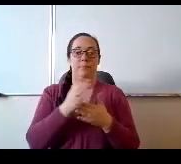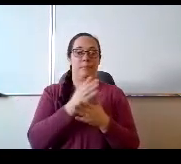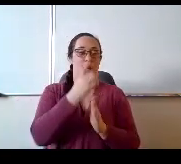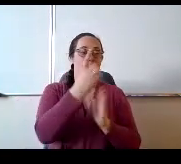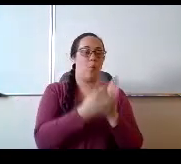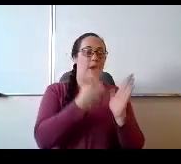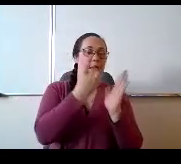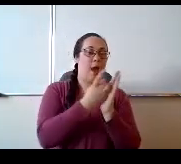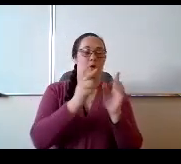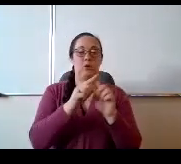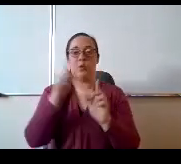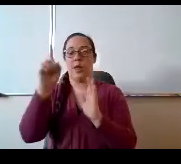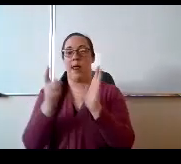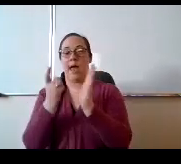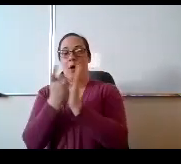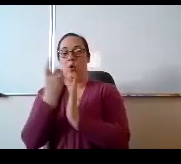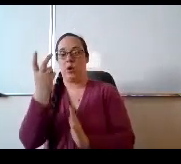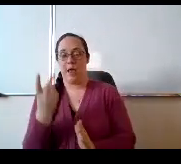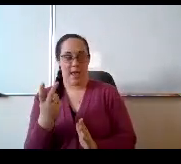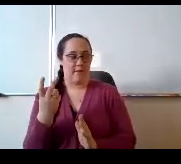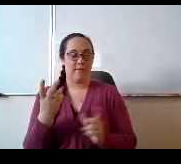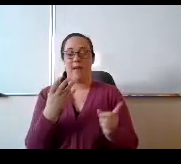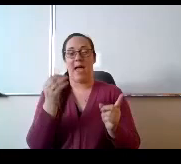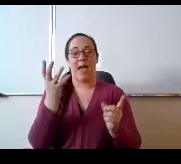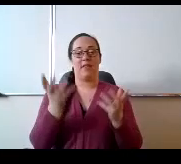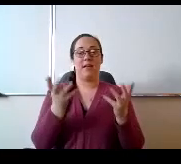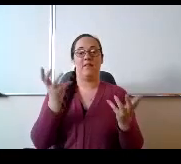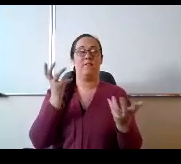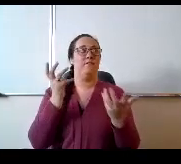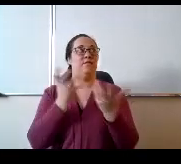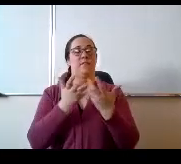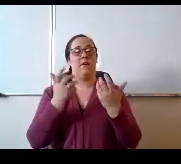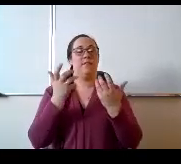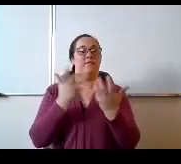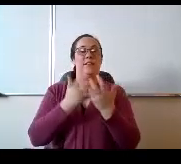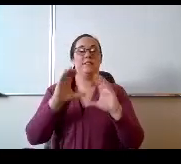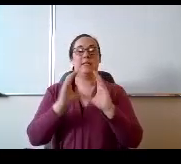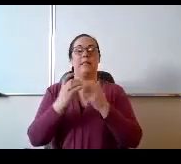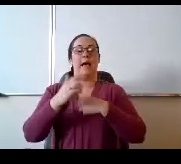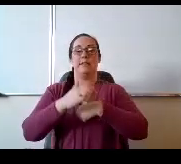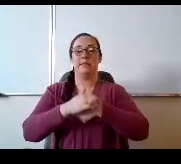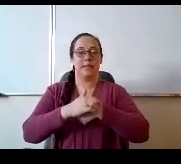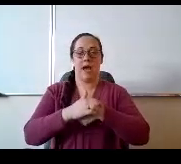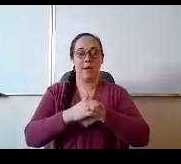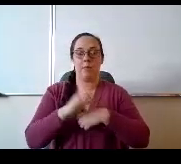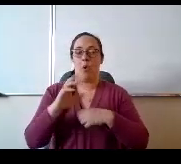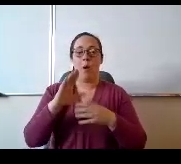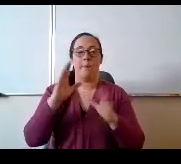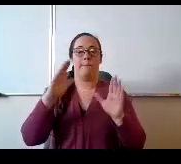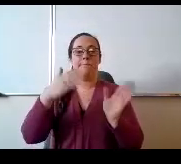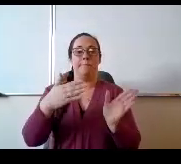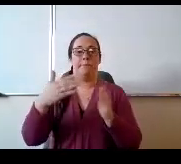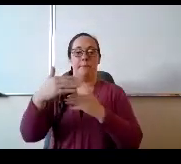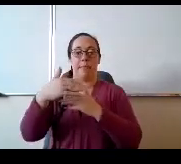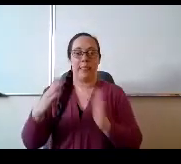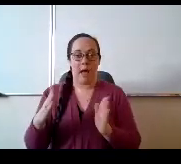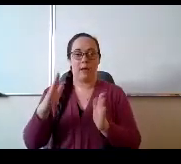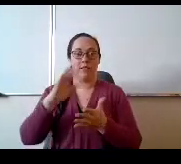which pretty much fits a class time or a block schedule that kids are used to. This began on the 15th well wait a minute.